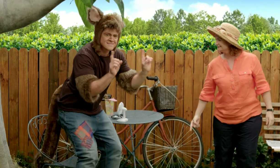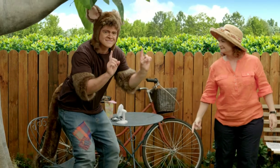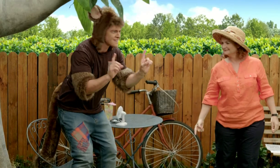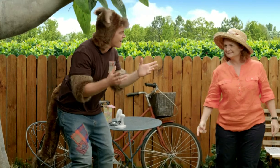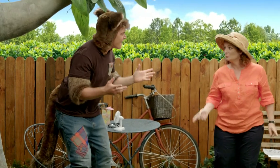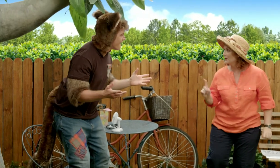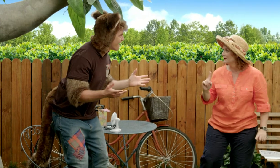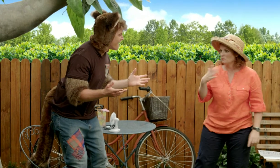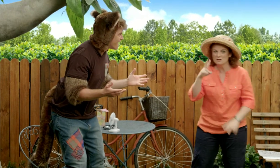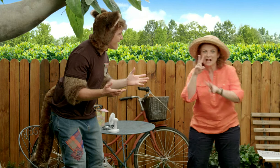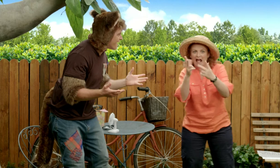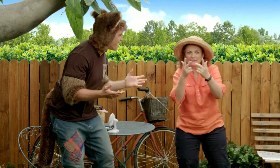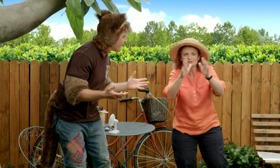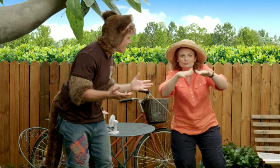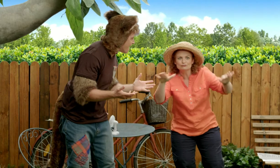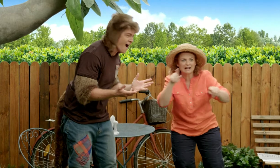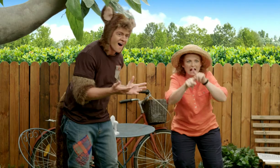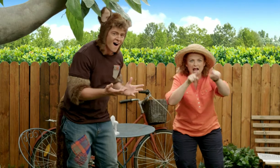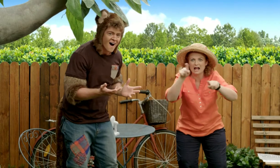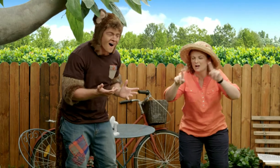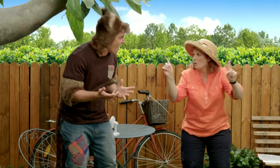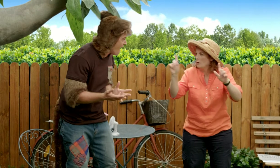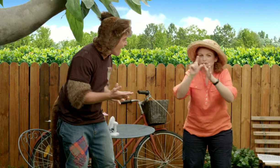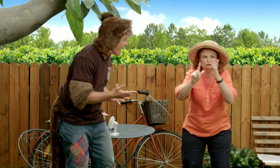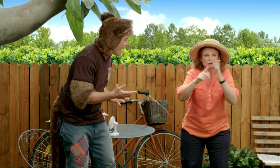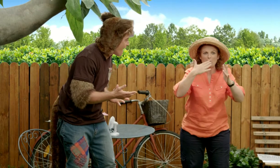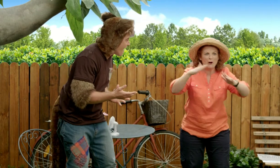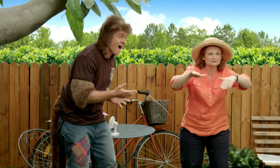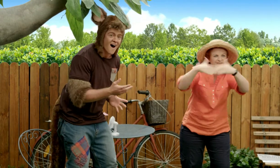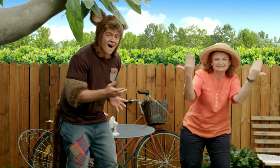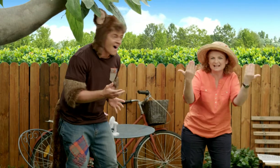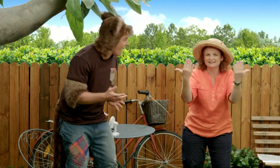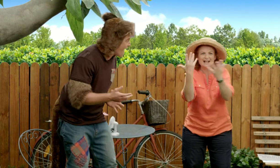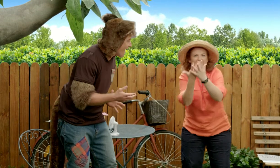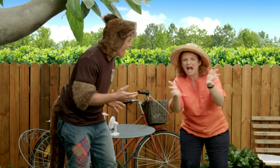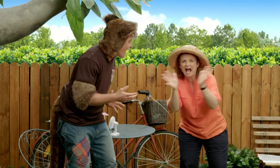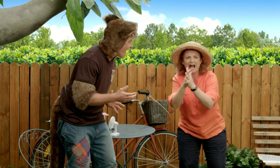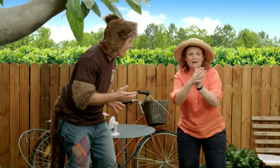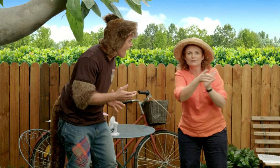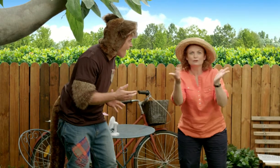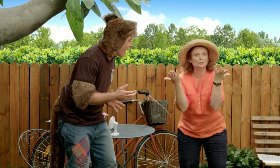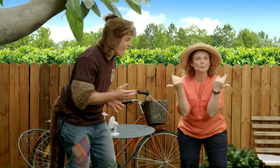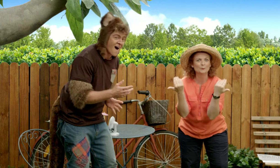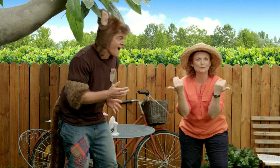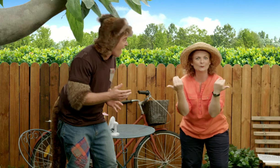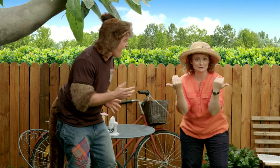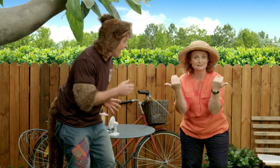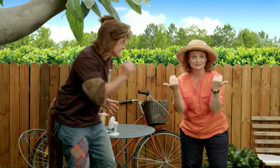Like what? Well, why don't we watch some children, and see what they do to keep cool on a hot day?